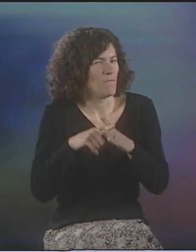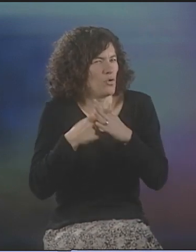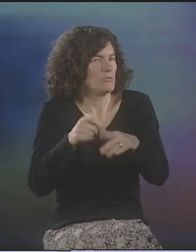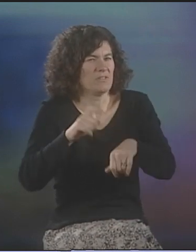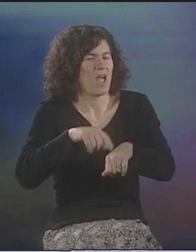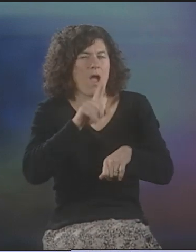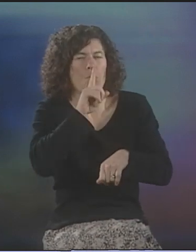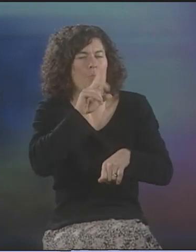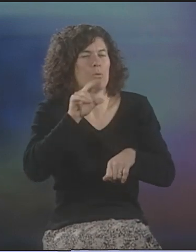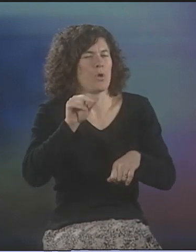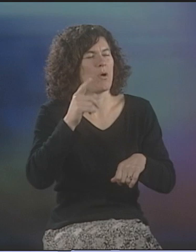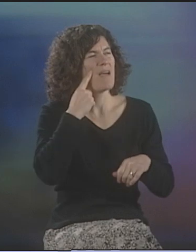I'D INTERPRETED POETRY.